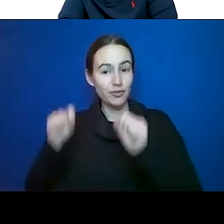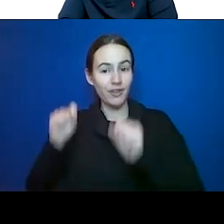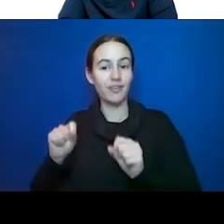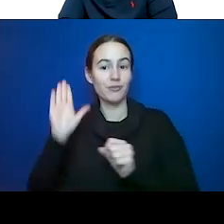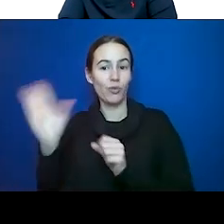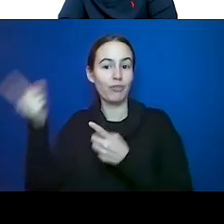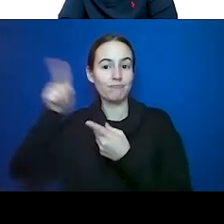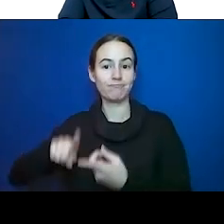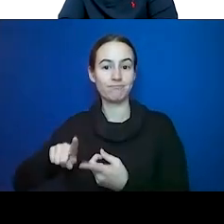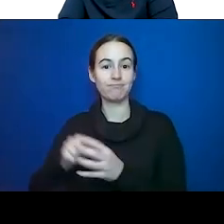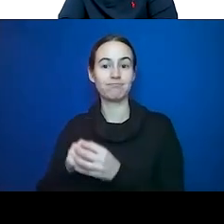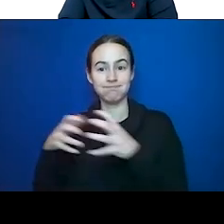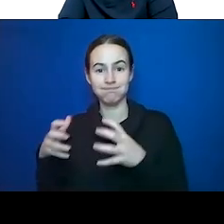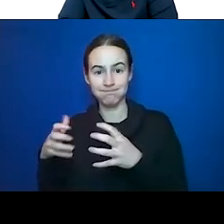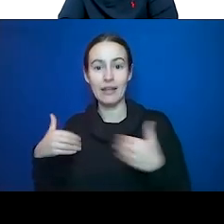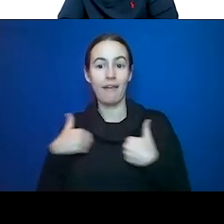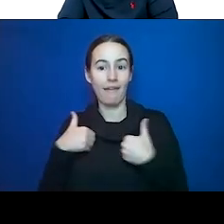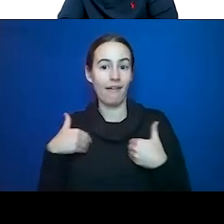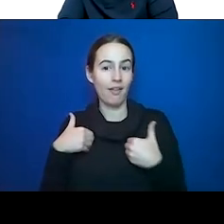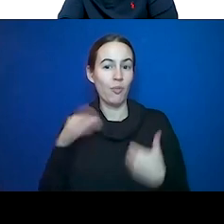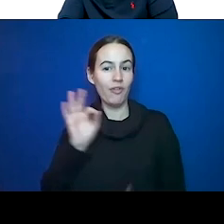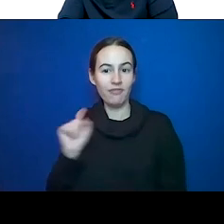it, a plant diet or much better